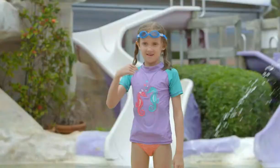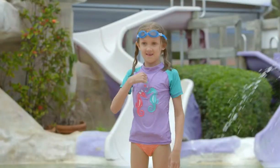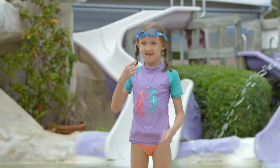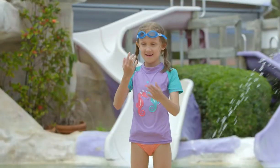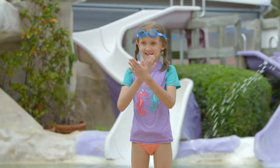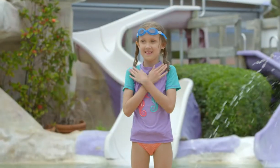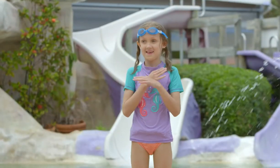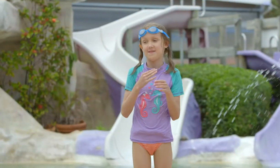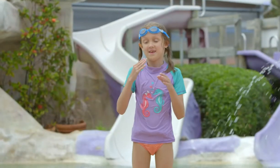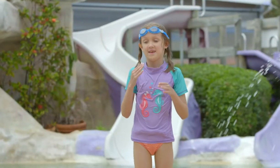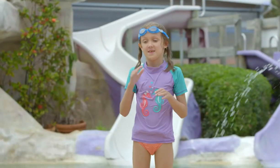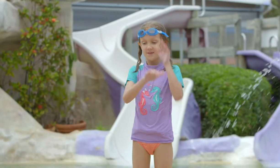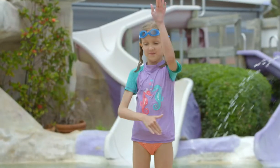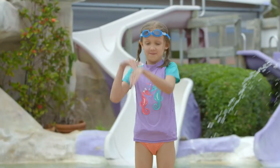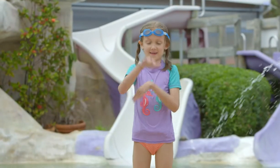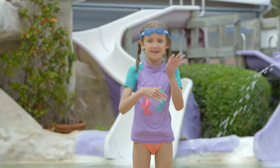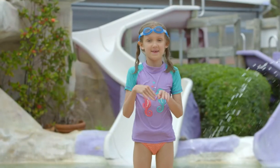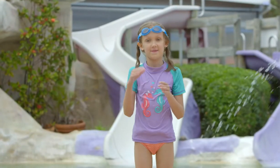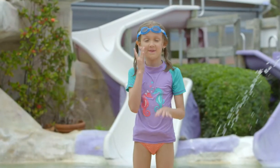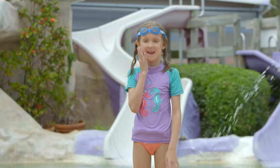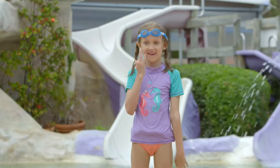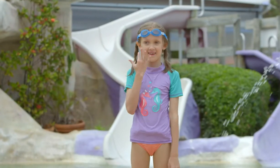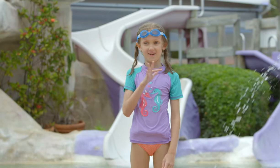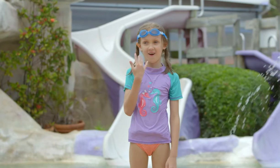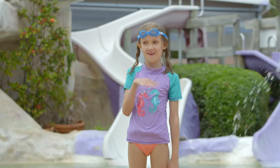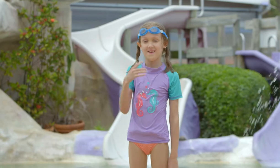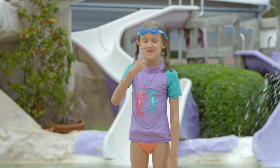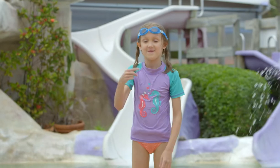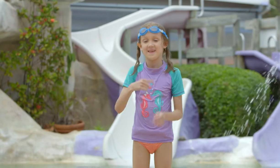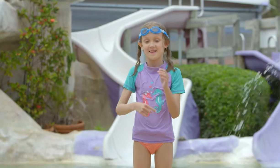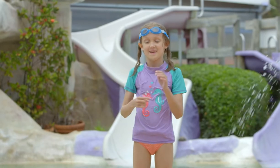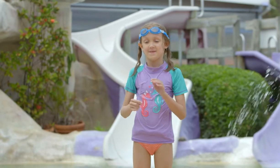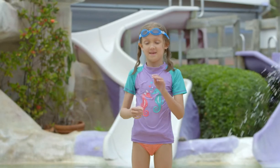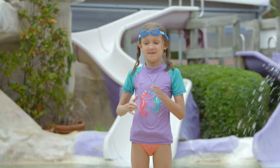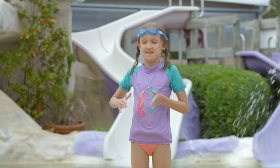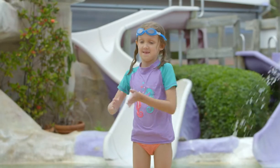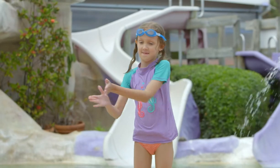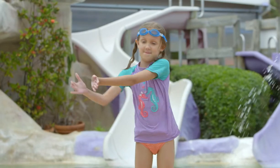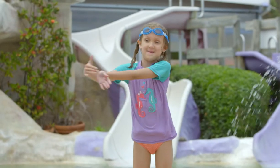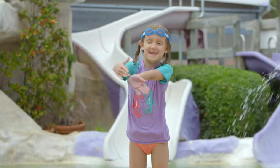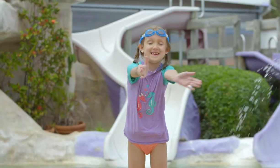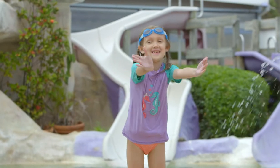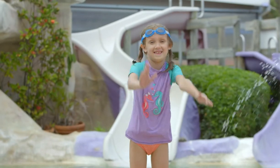I love swimming when it is hot and going on the waterslide.